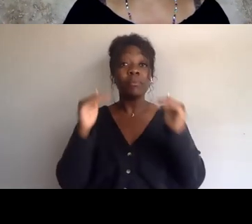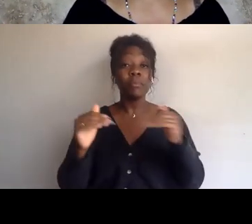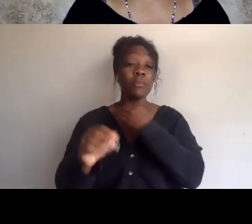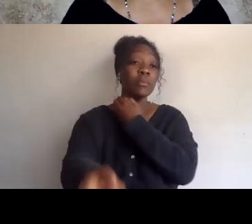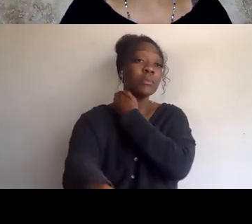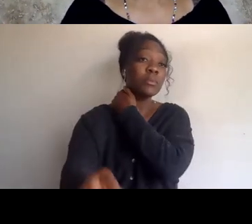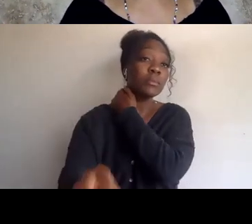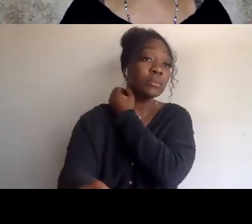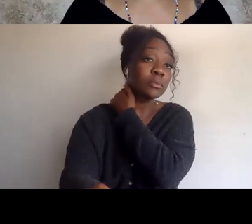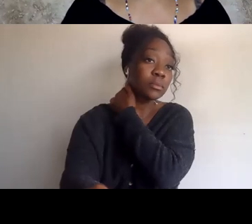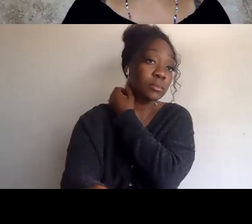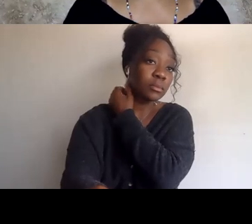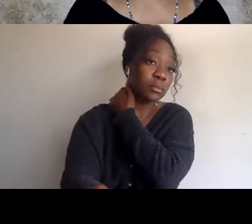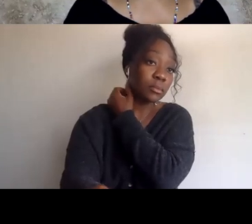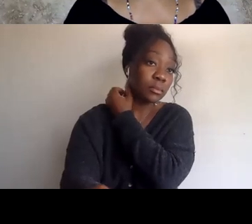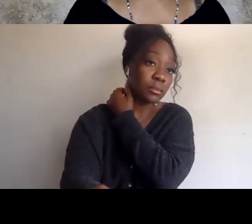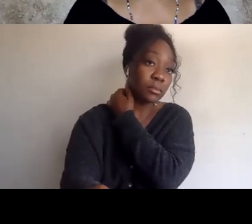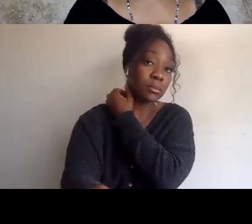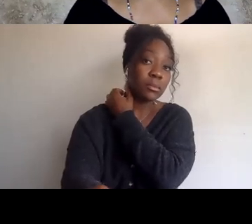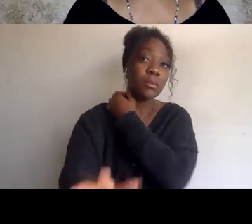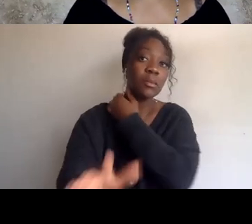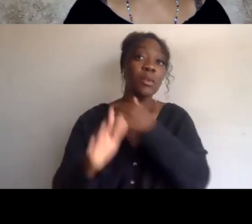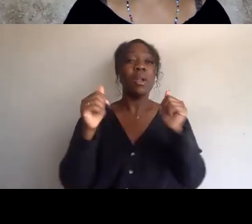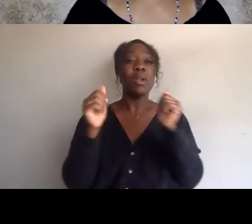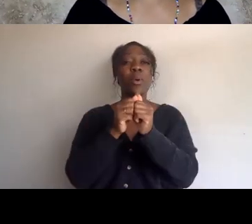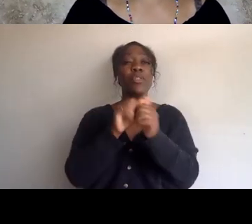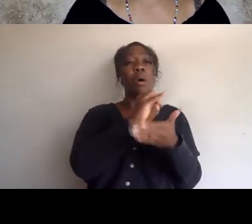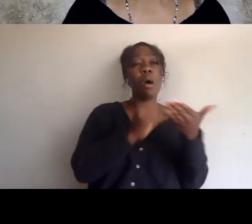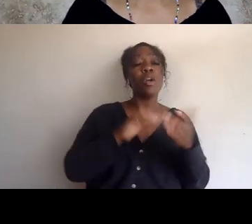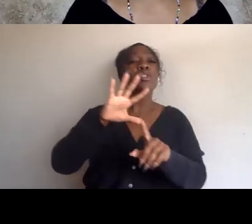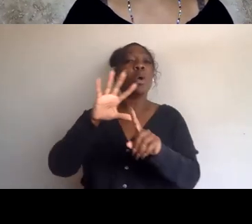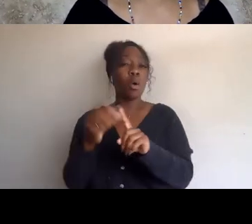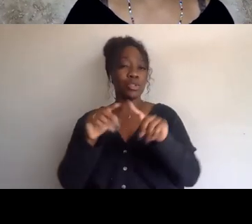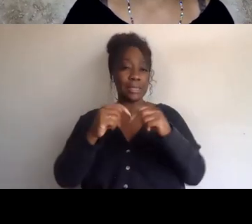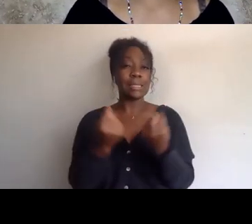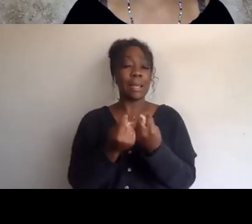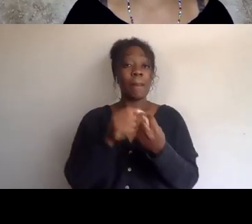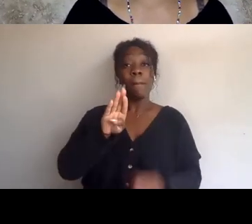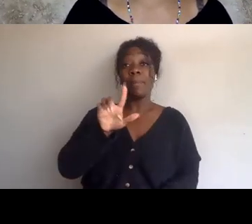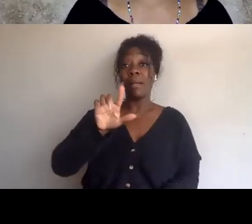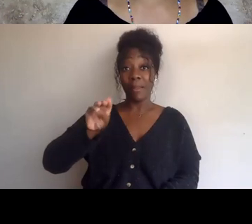of visioning our arts and culture team, Black Lives Matter arts and culture team has a museum exhibit opening